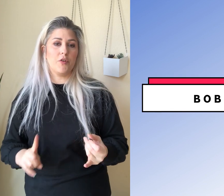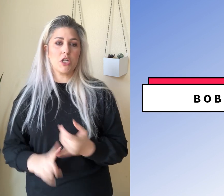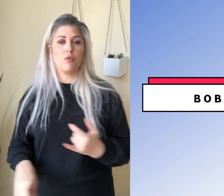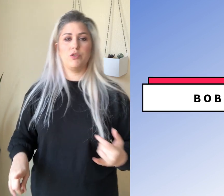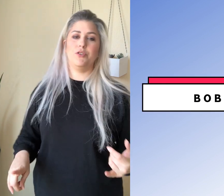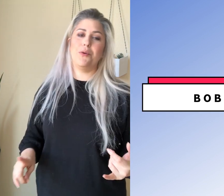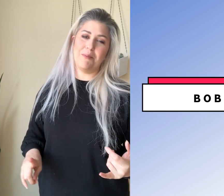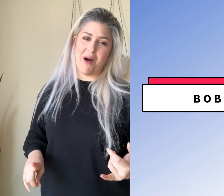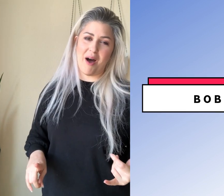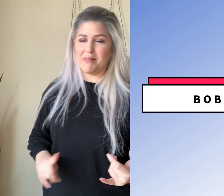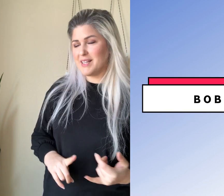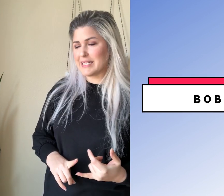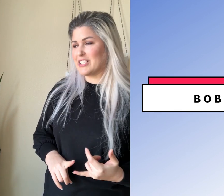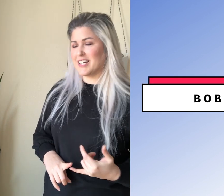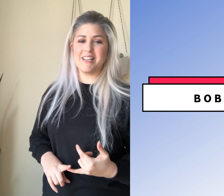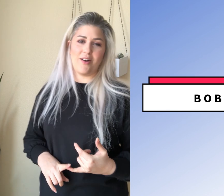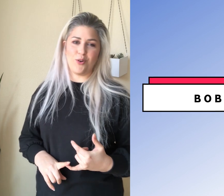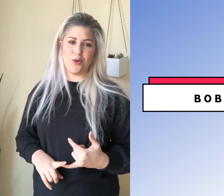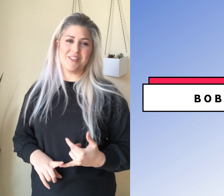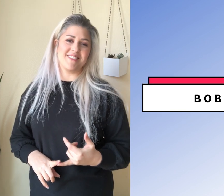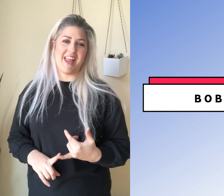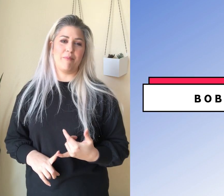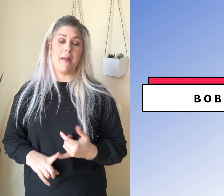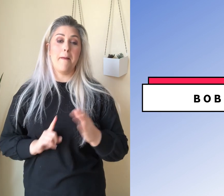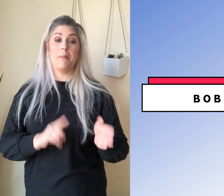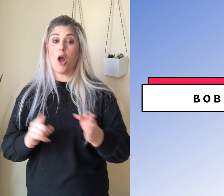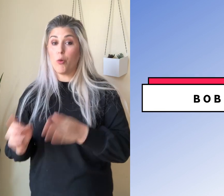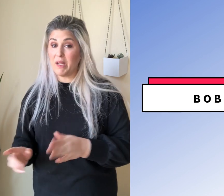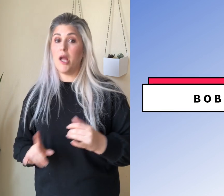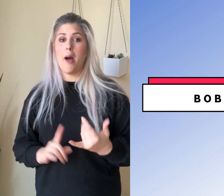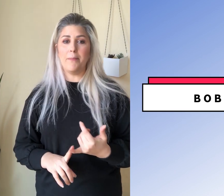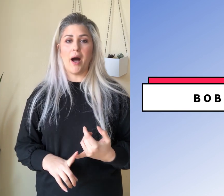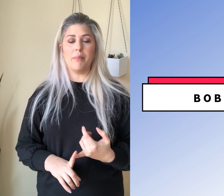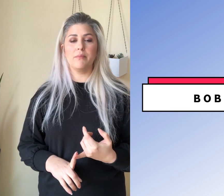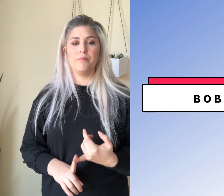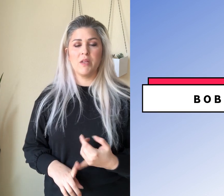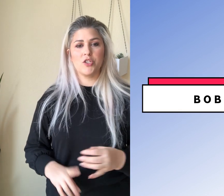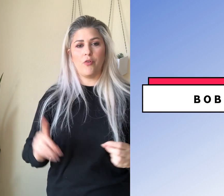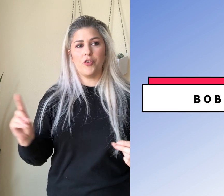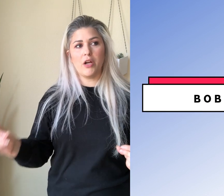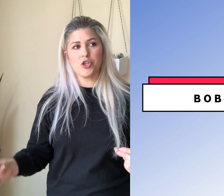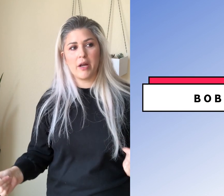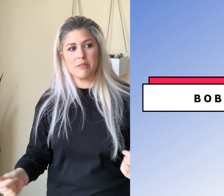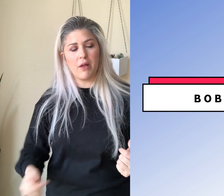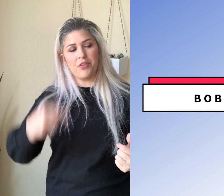First we'll do Bob. That's a good old standby. B O, B Bob. So if you're not sure how to spell it,